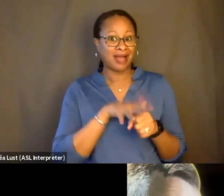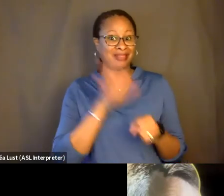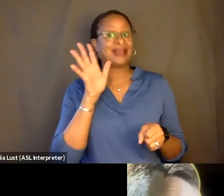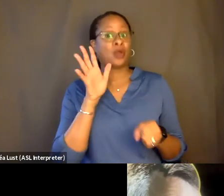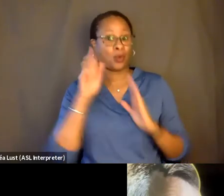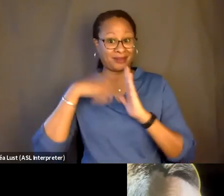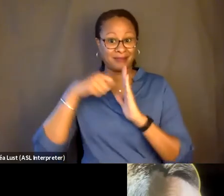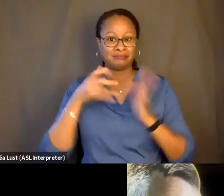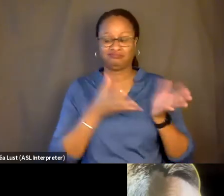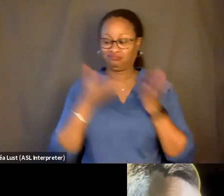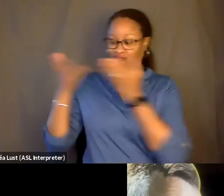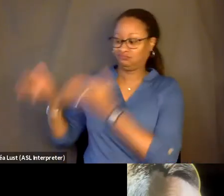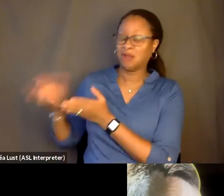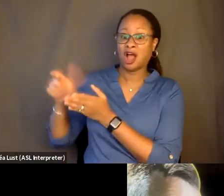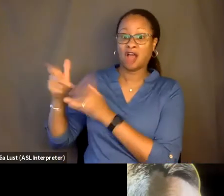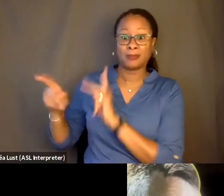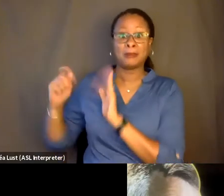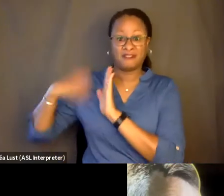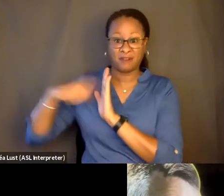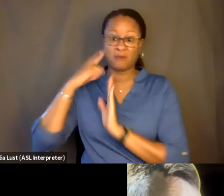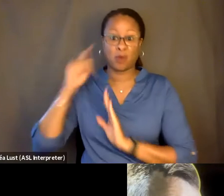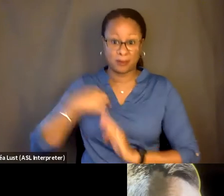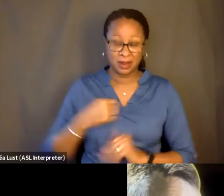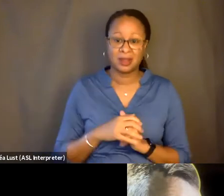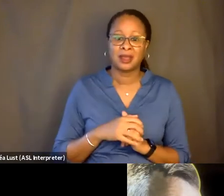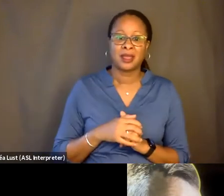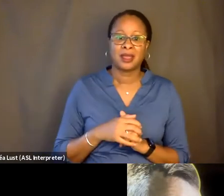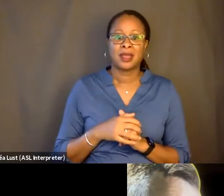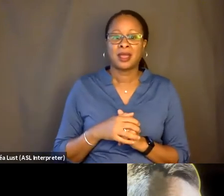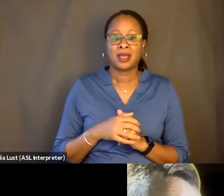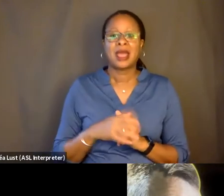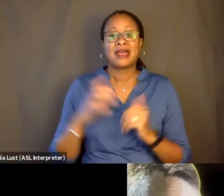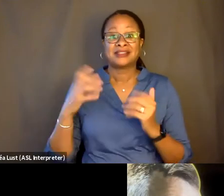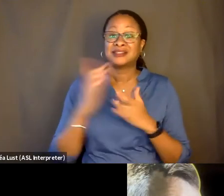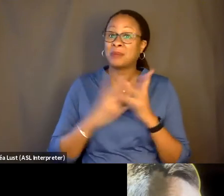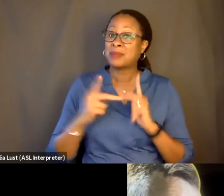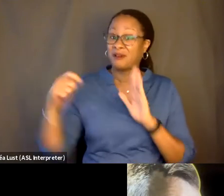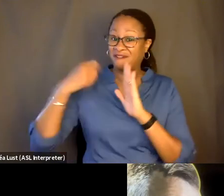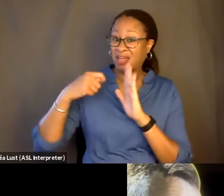other people film on my behalf, let people film me while I was filming.